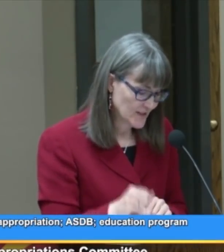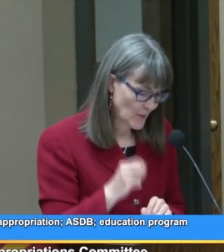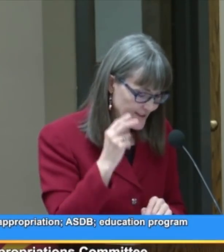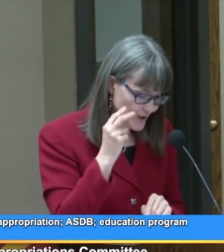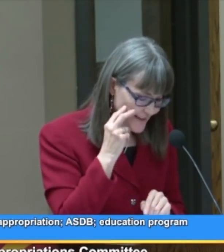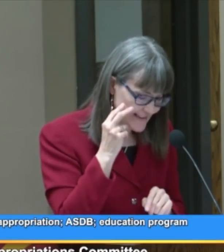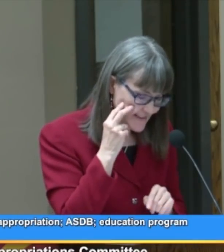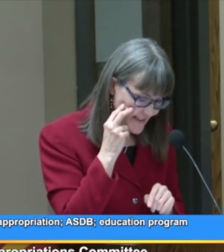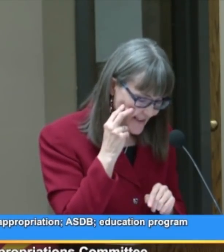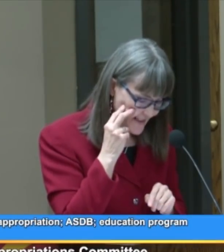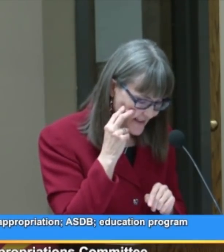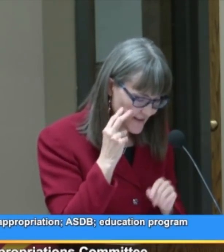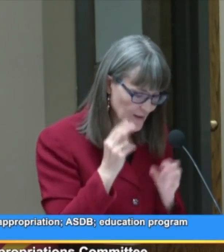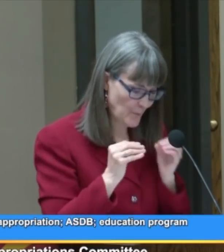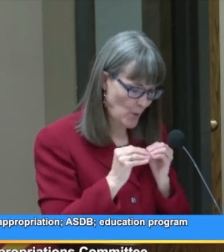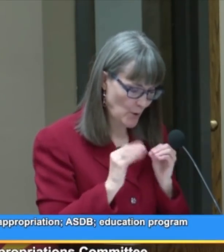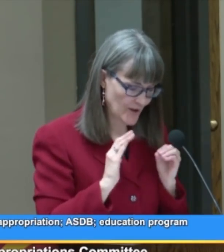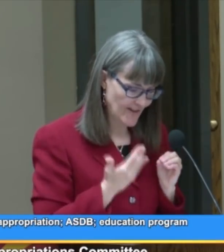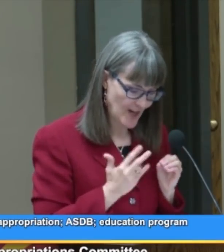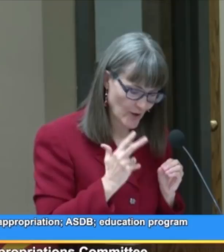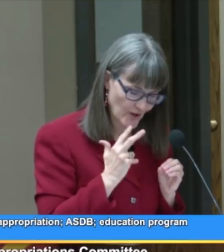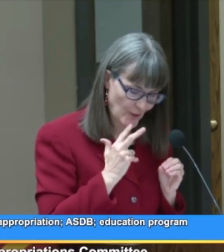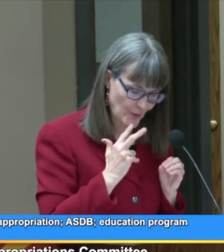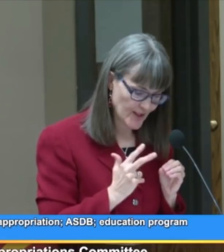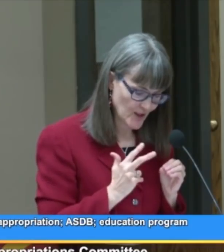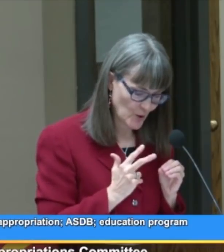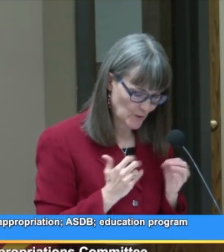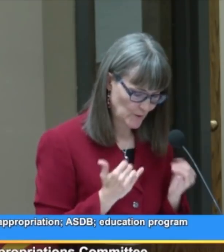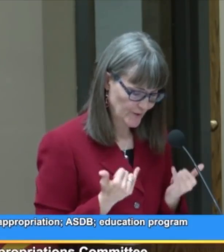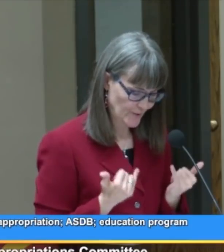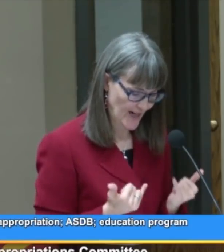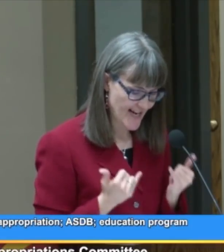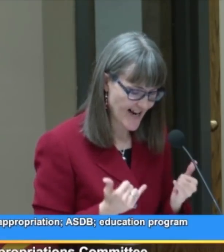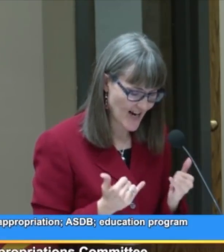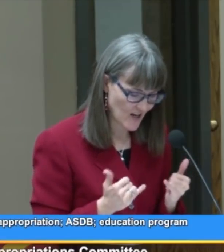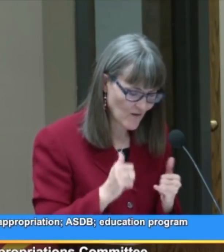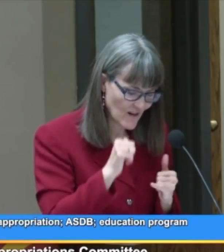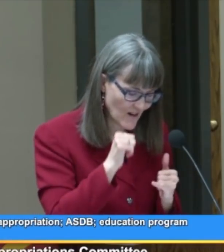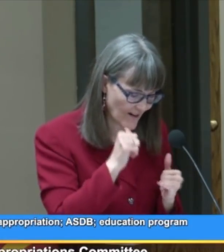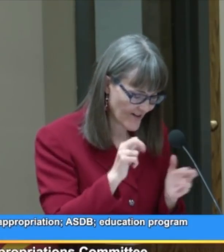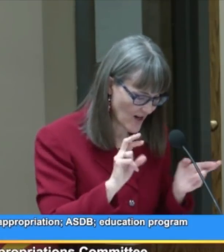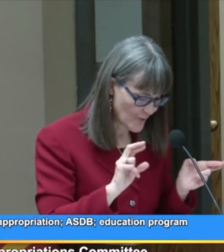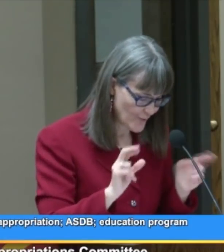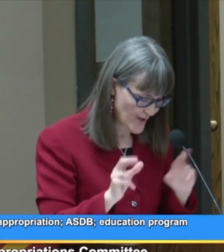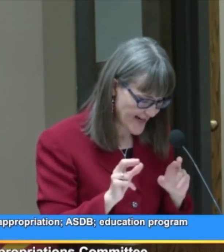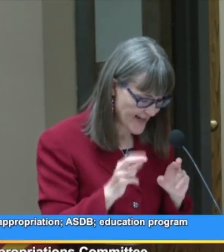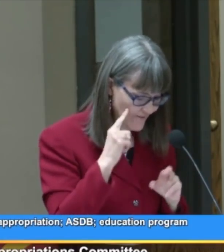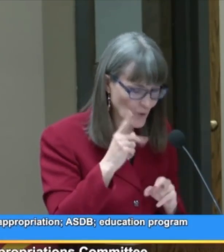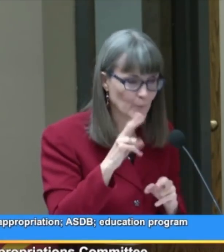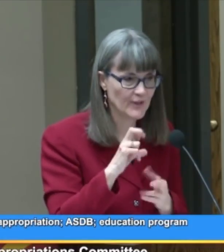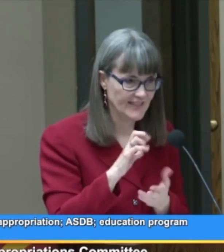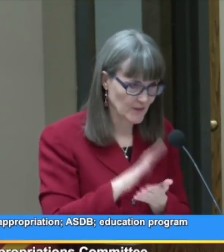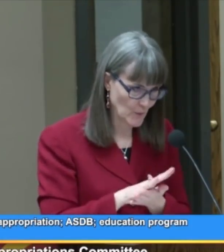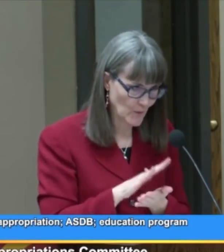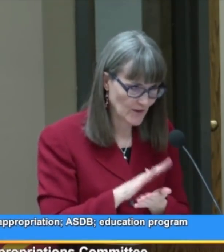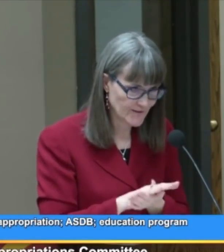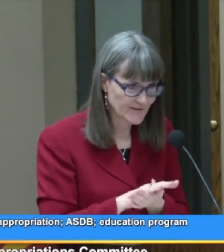So, as you can see more of our 3-year-olds right now are not ready for preschool,